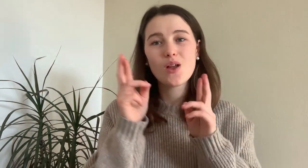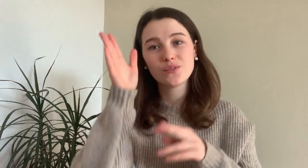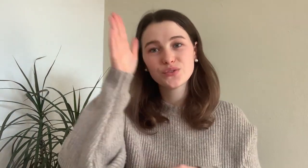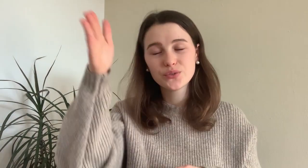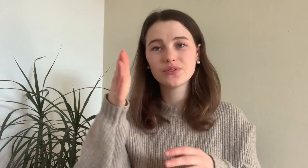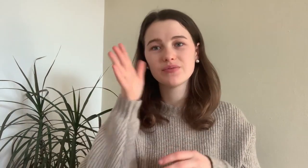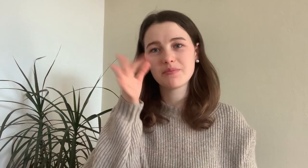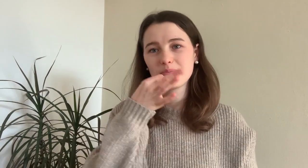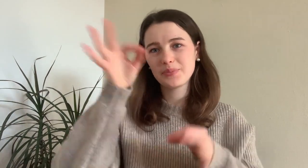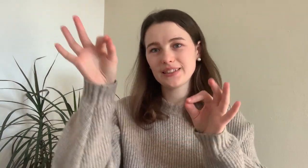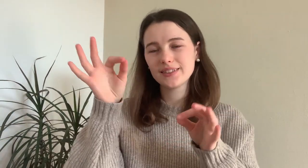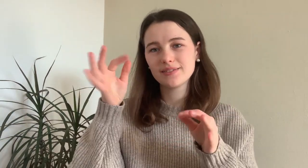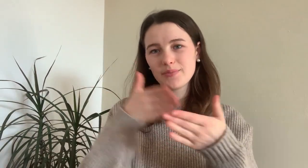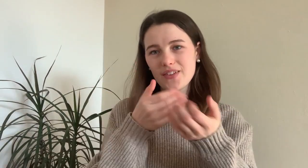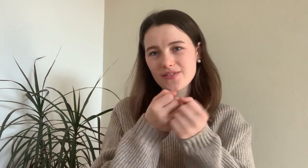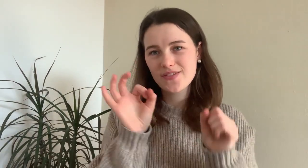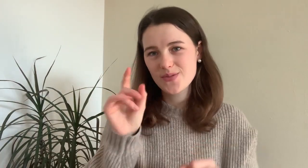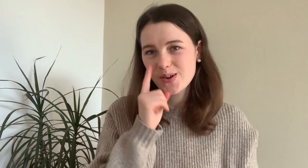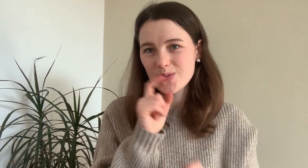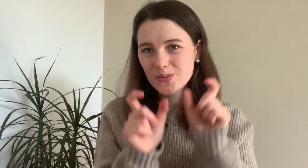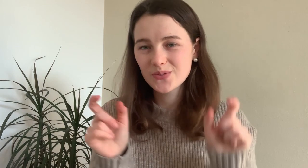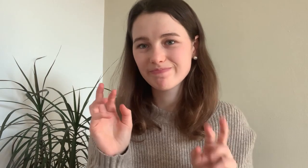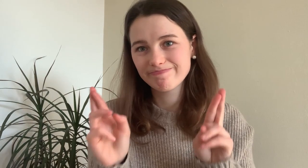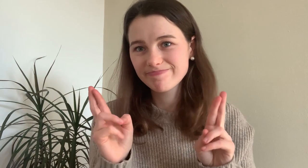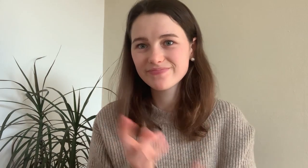I hope in the future this situation will get better for deaf people than it is now.